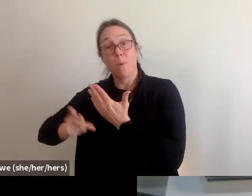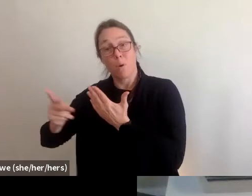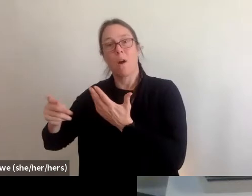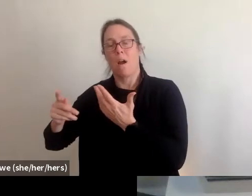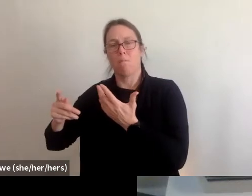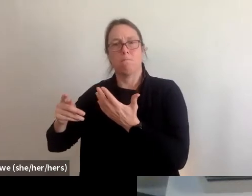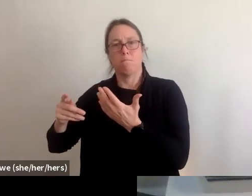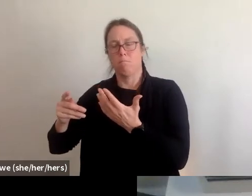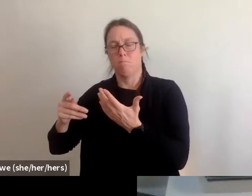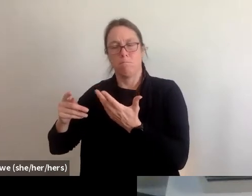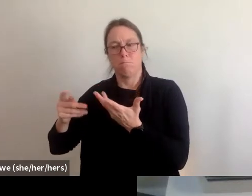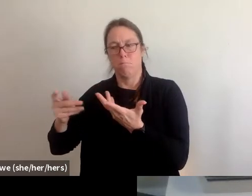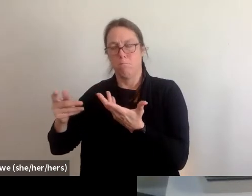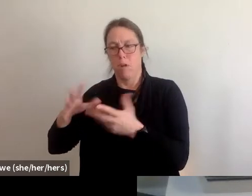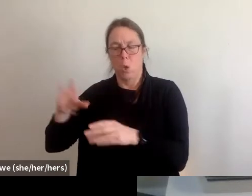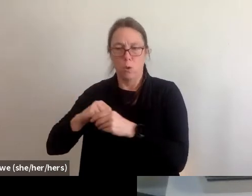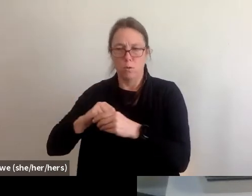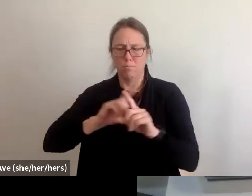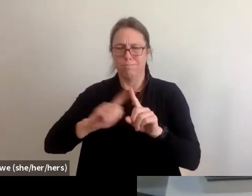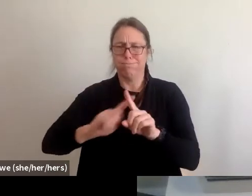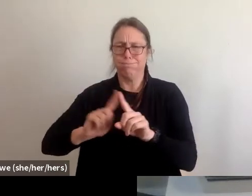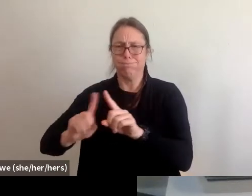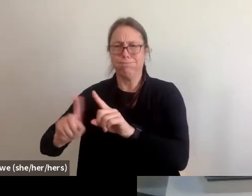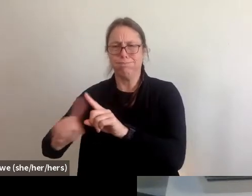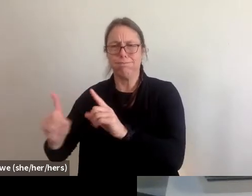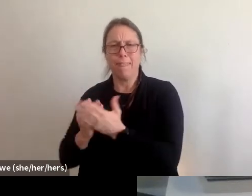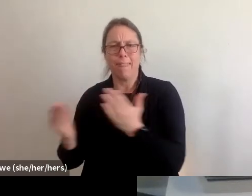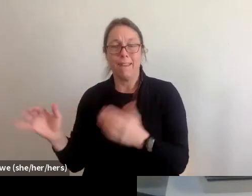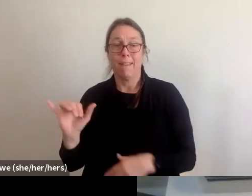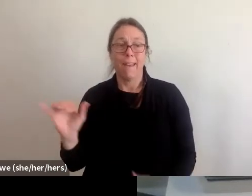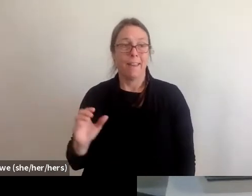of things like CDBG Corona virus covered advertisements